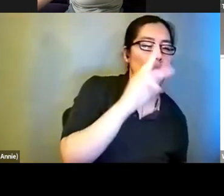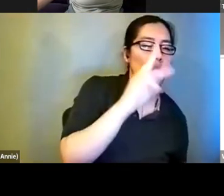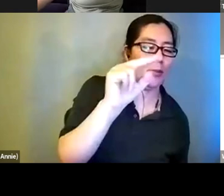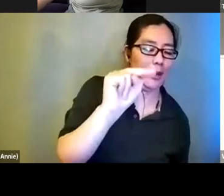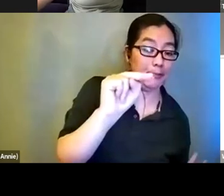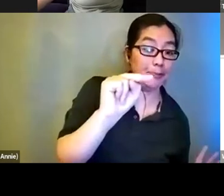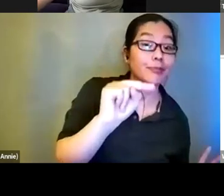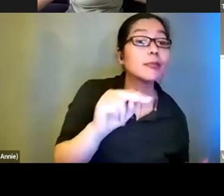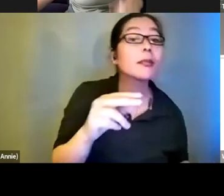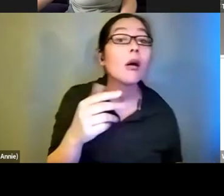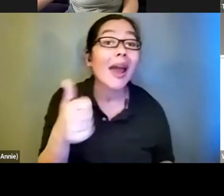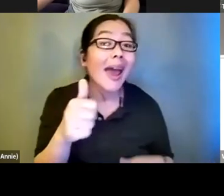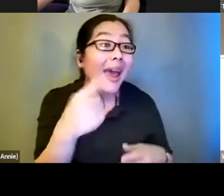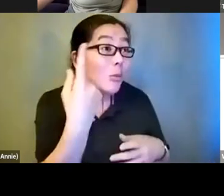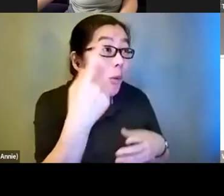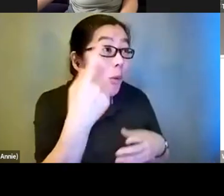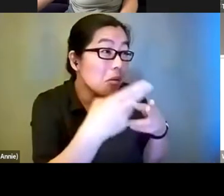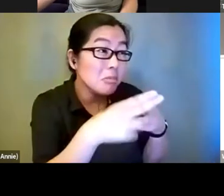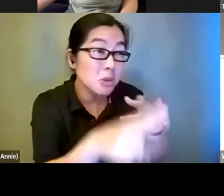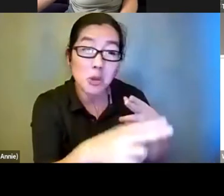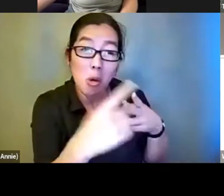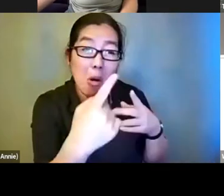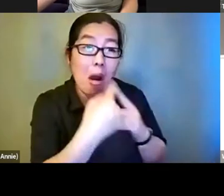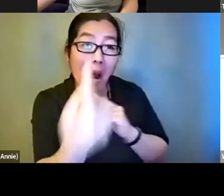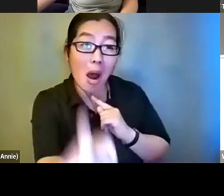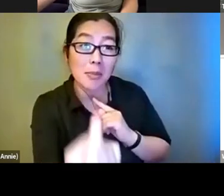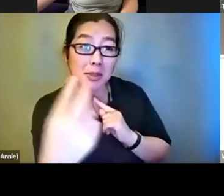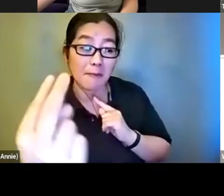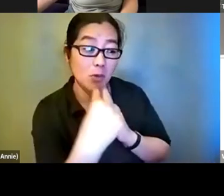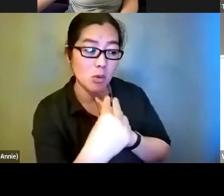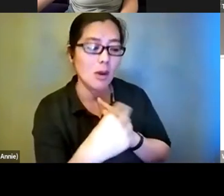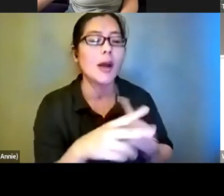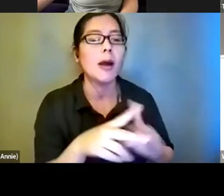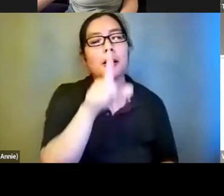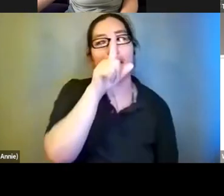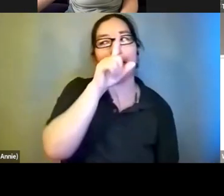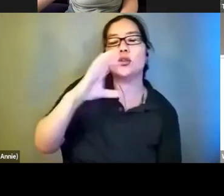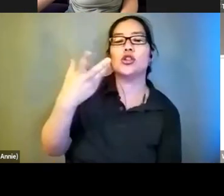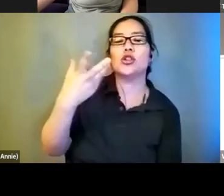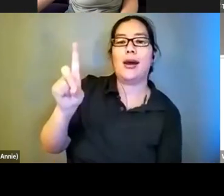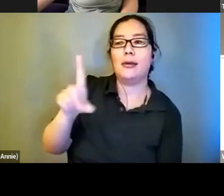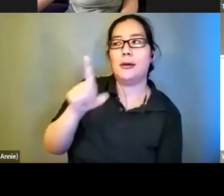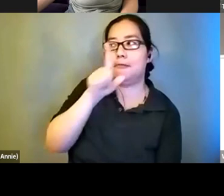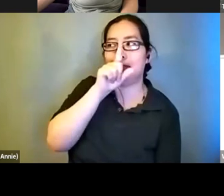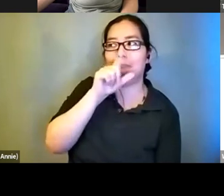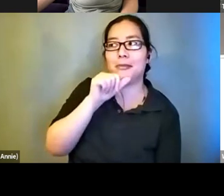Chad Allen: I would. Not necessarily the opposite point of view. Sorry. >>>: Anybody have